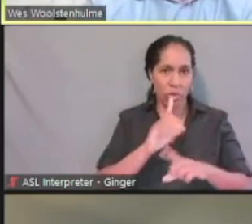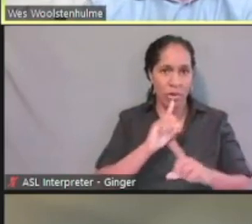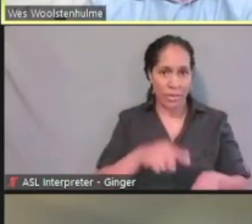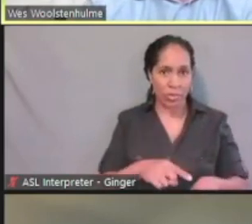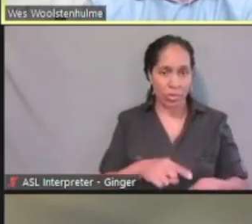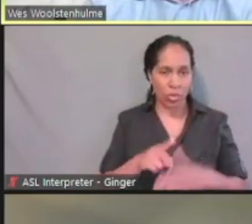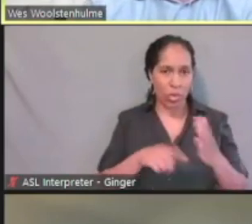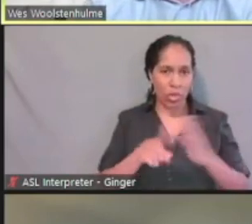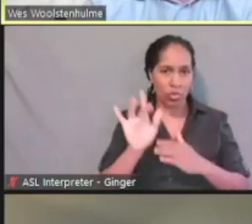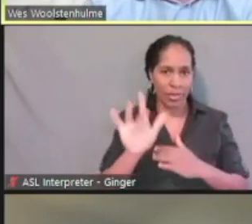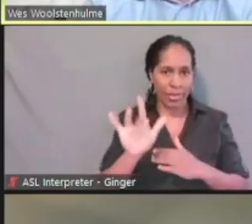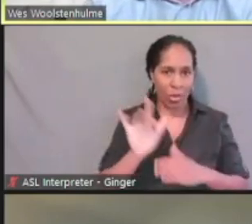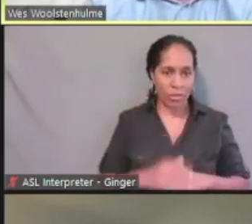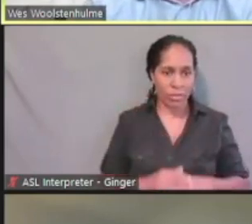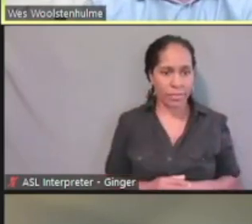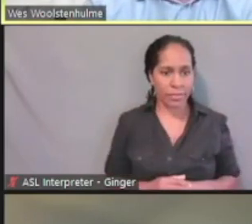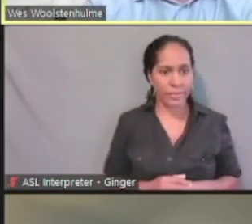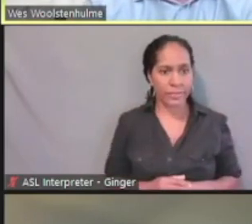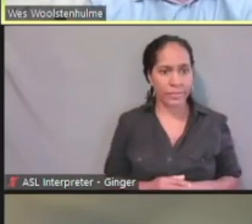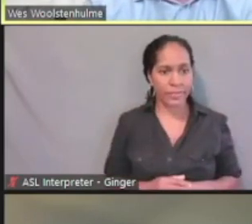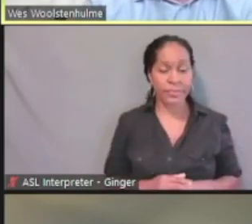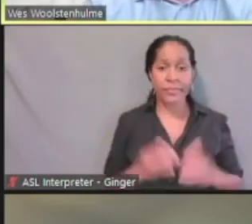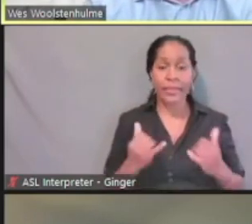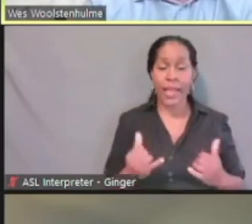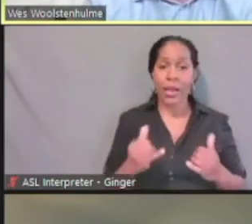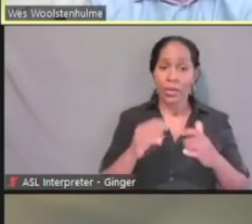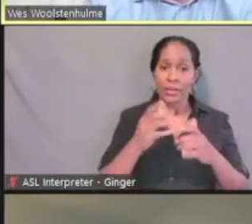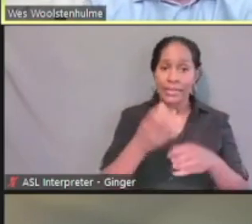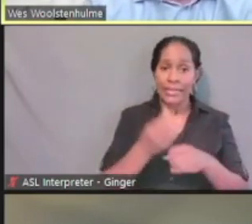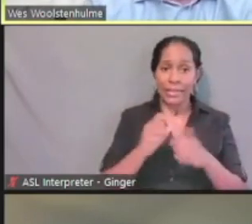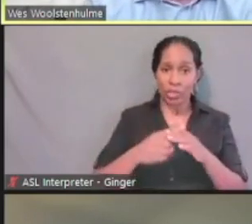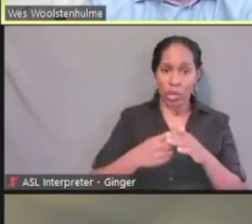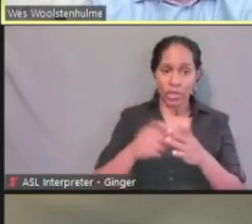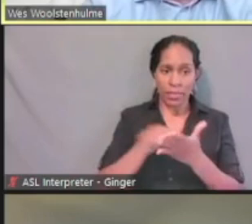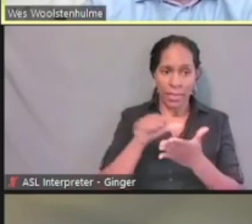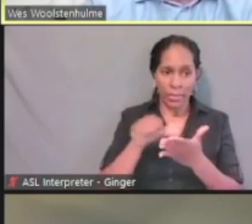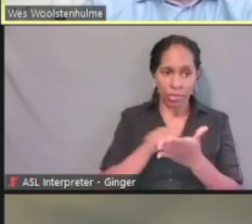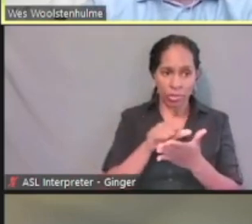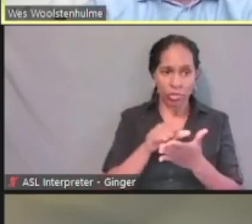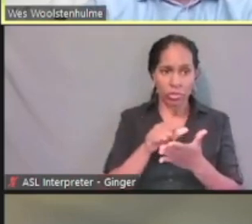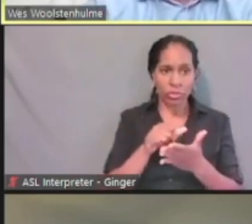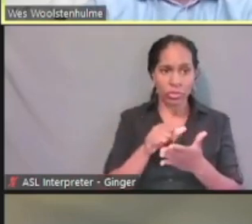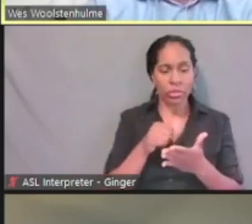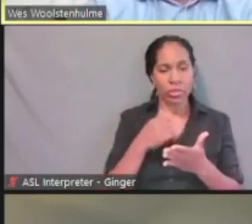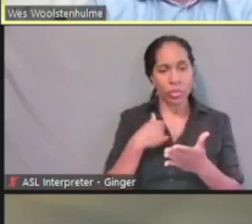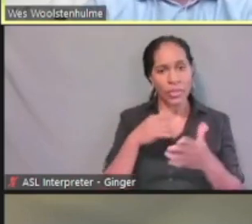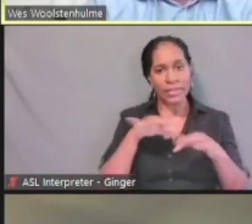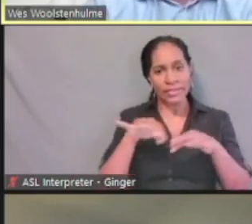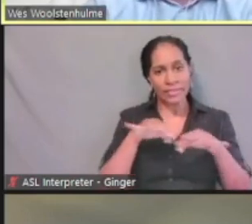So now we're on the getting started page basically that we define what a medical assistance family is,